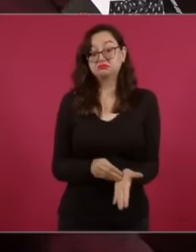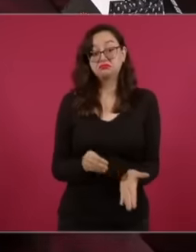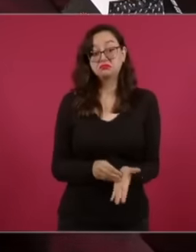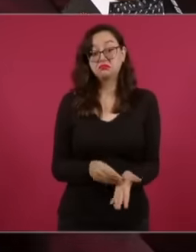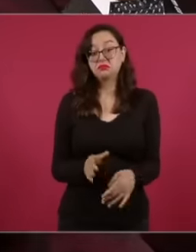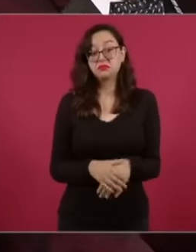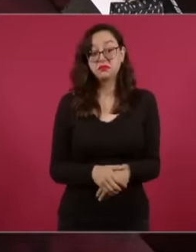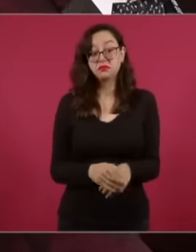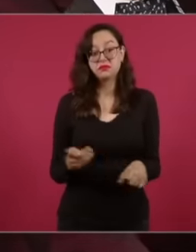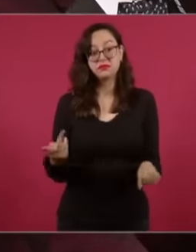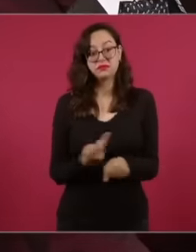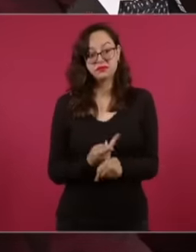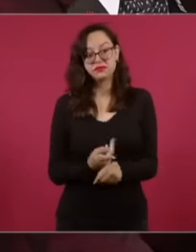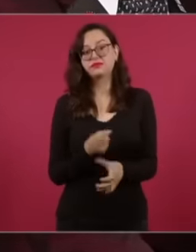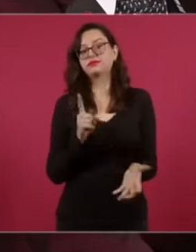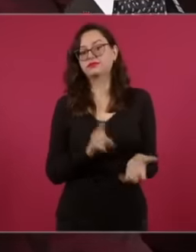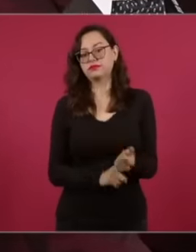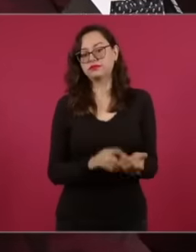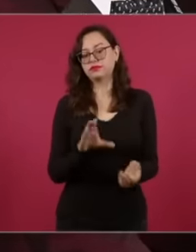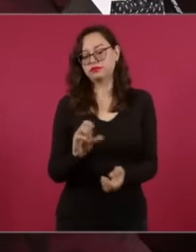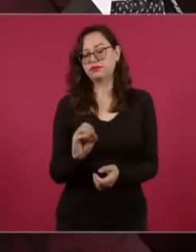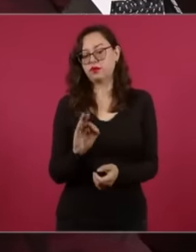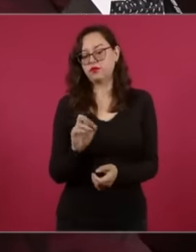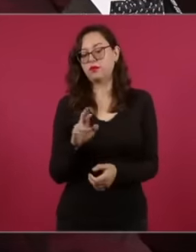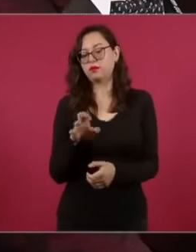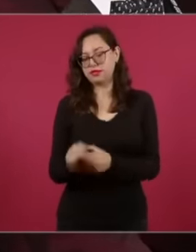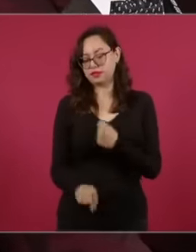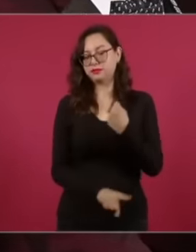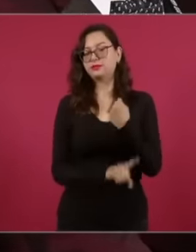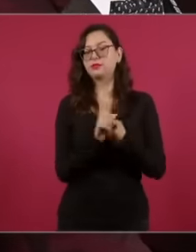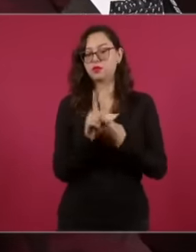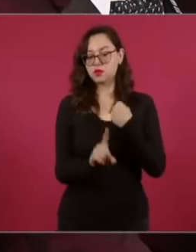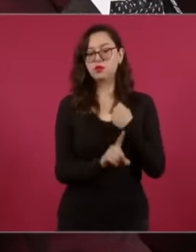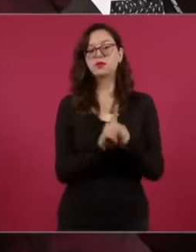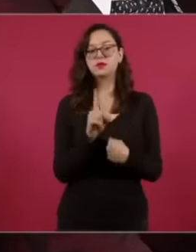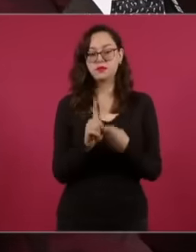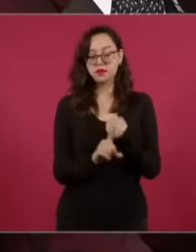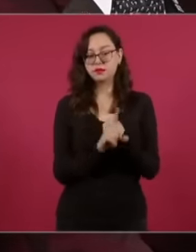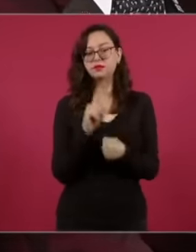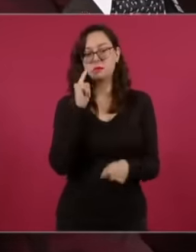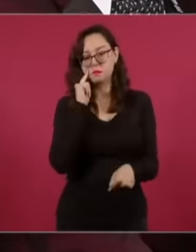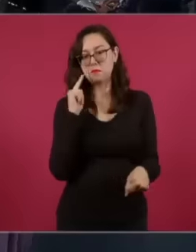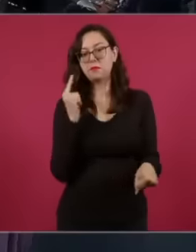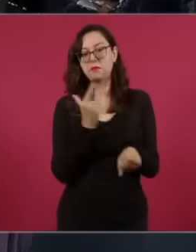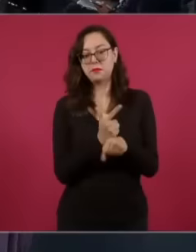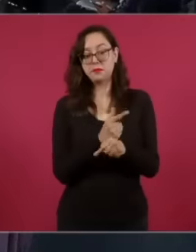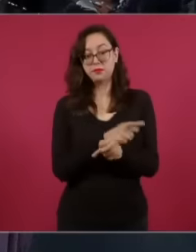internal issues within Cofepris itself. Later, another permit was obtained from one